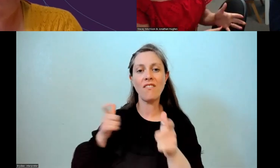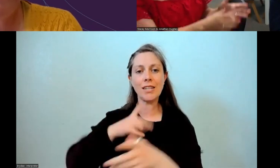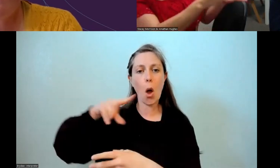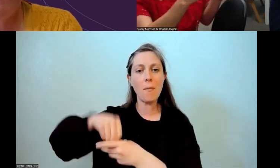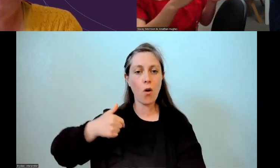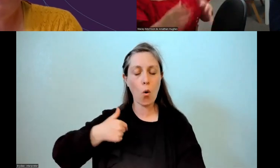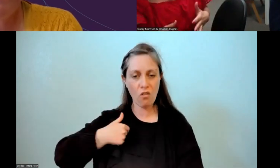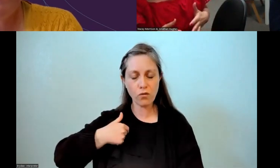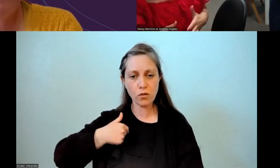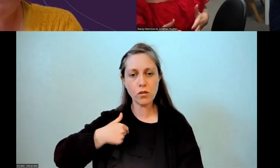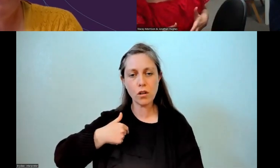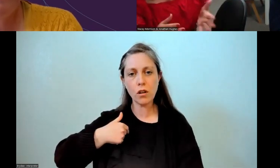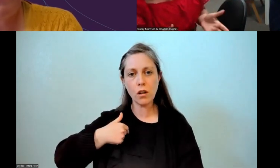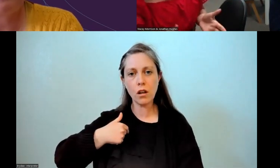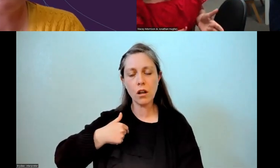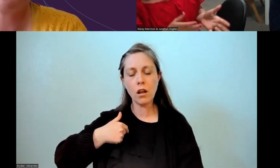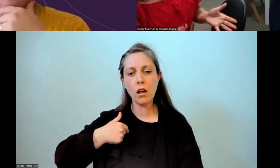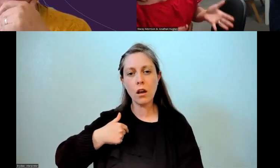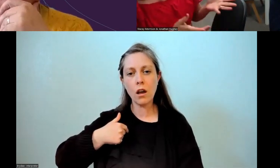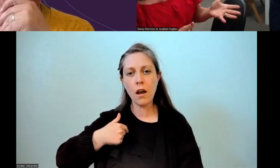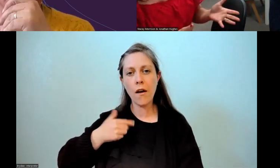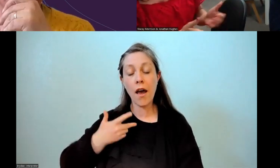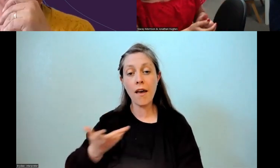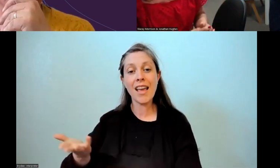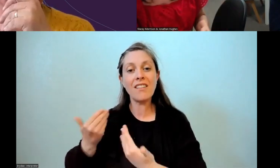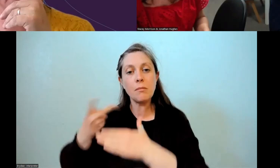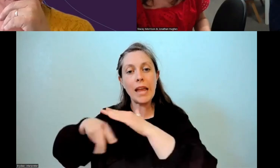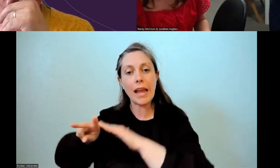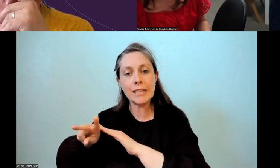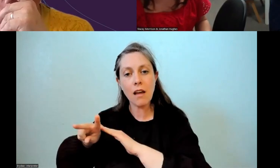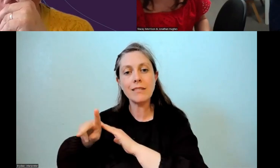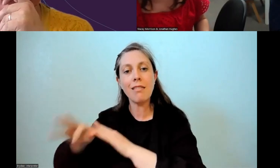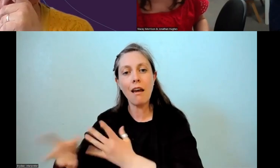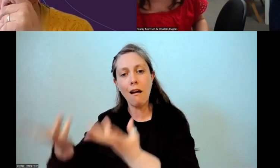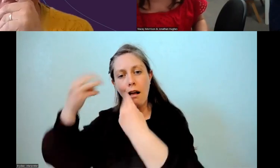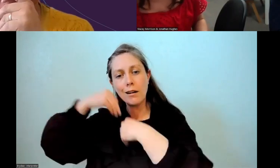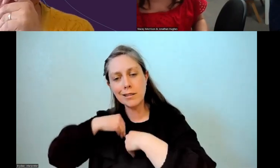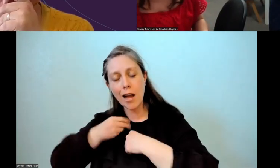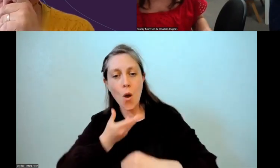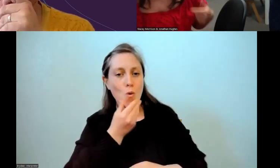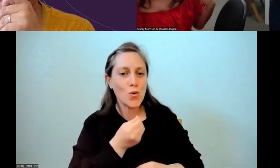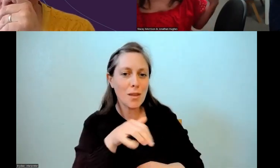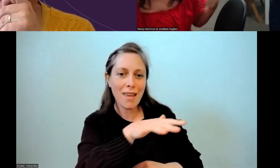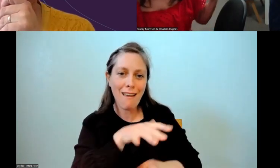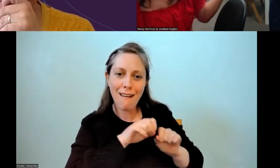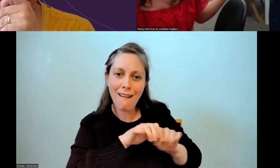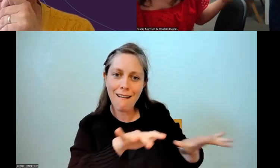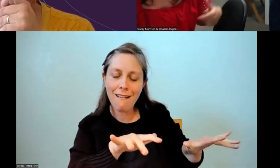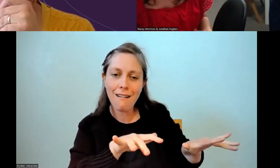that gives me understanding and insight to work with this school as well. So, I guess that's the professional development